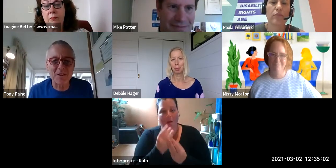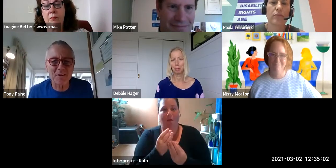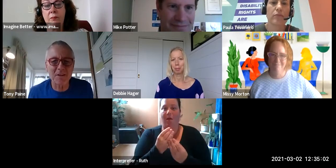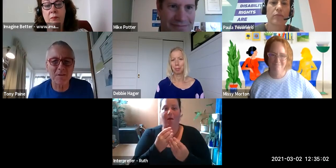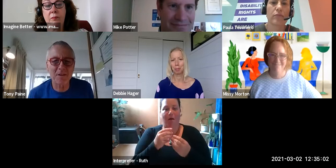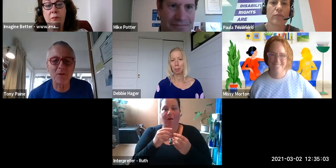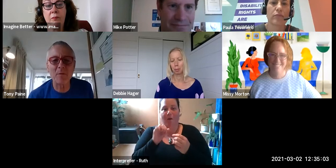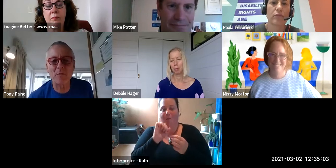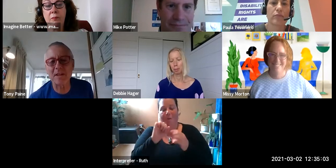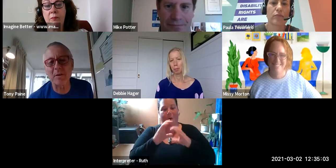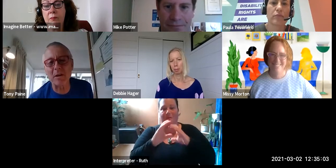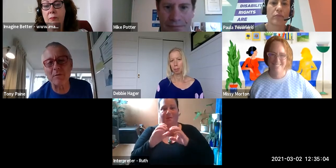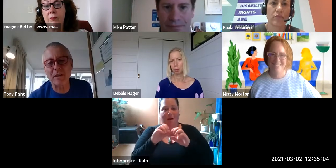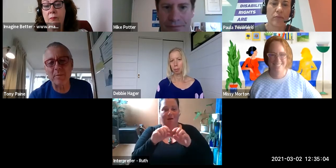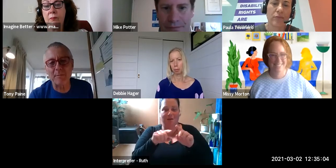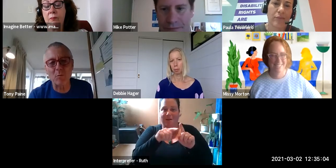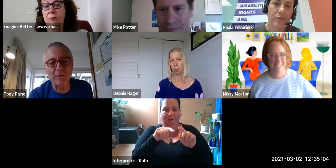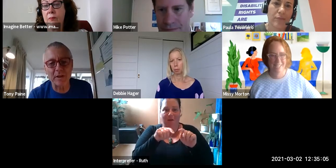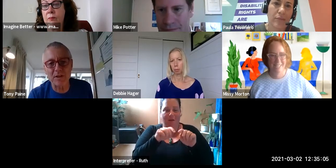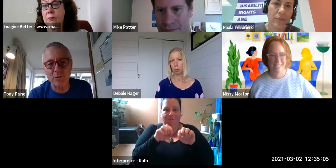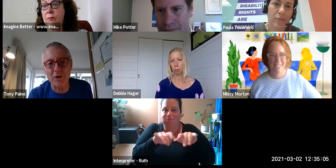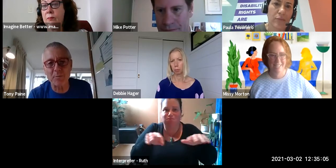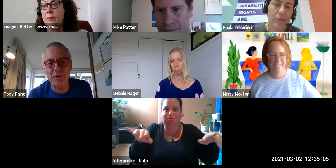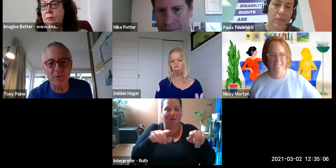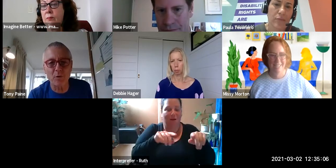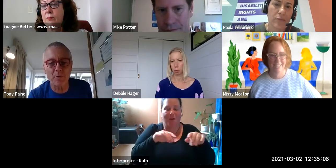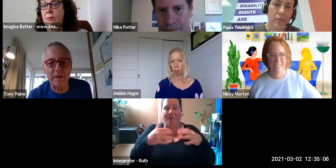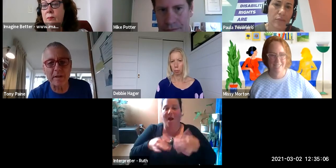it's very multifaceted but I wonder if I can pick up on one thing, just throw it open to the four of you.